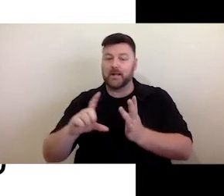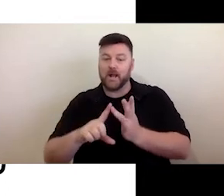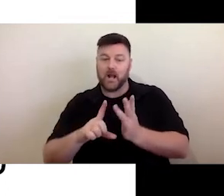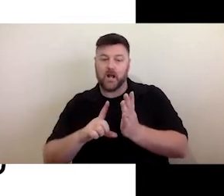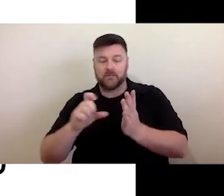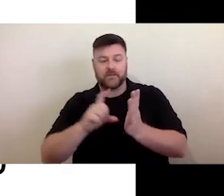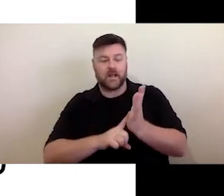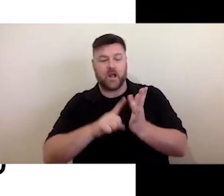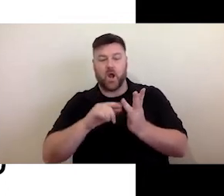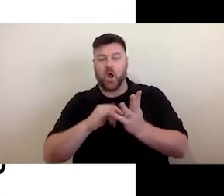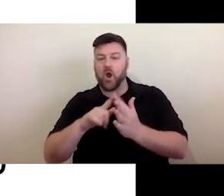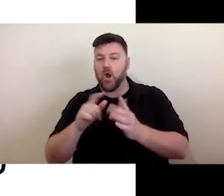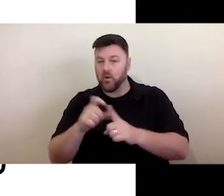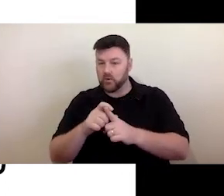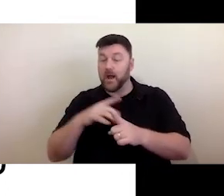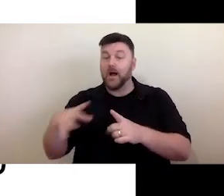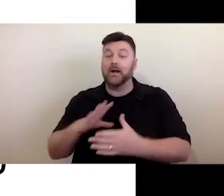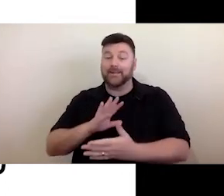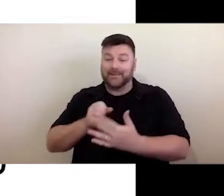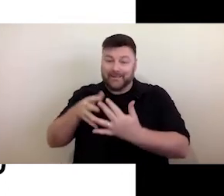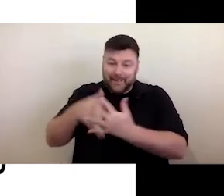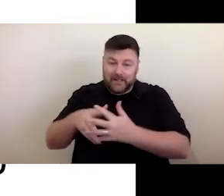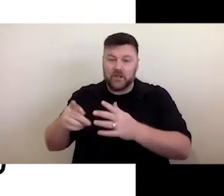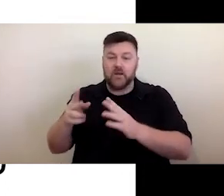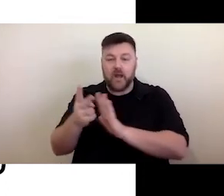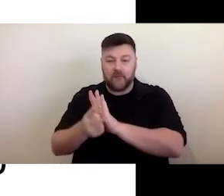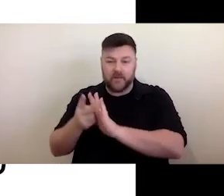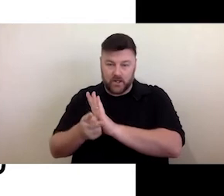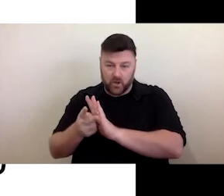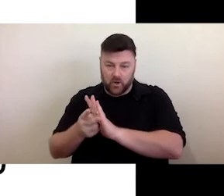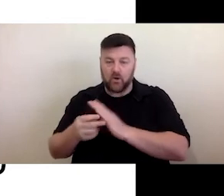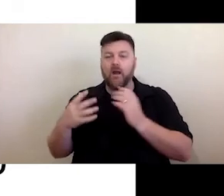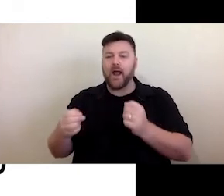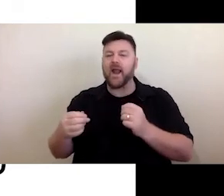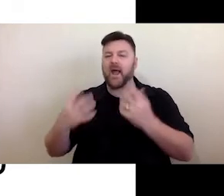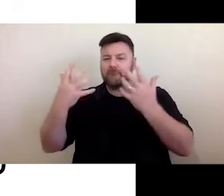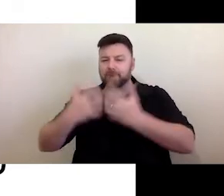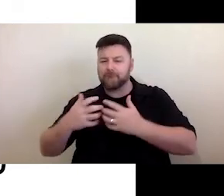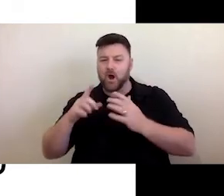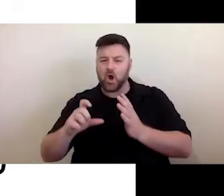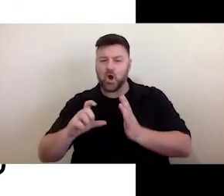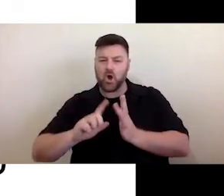embedded into a video and they're coded in, so you can actually switch